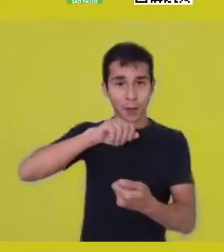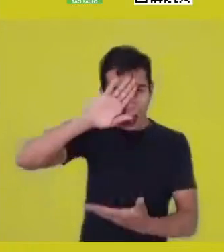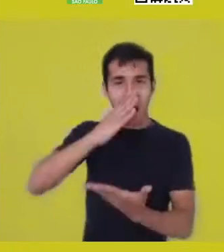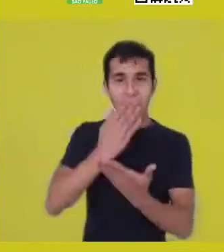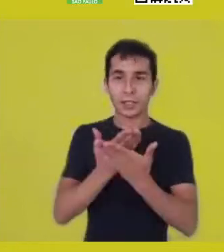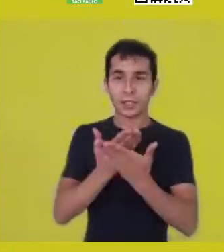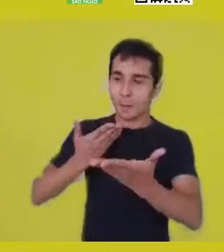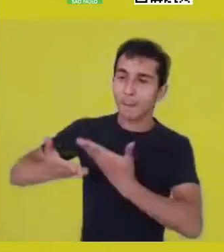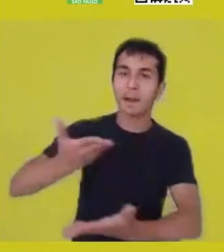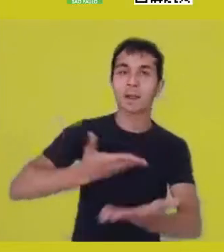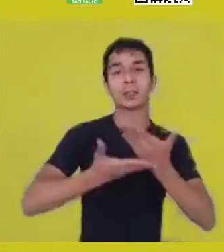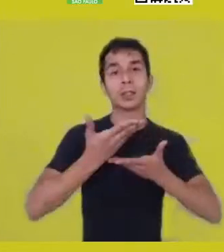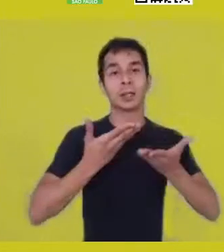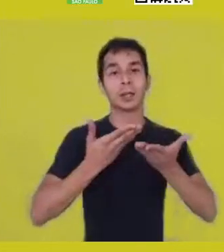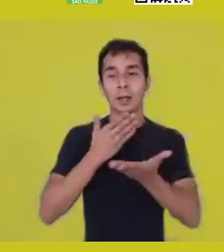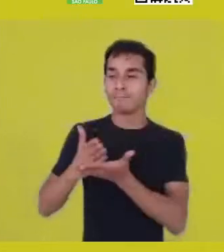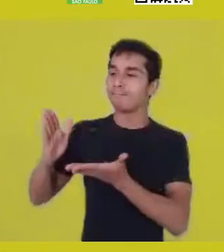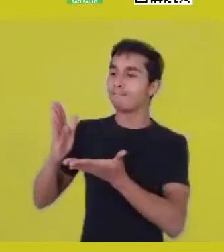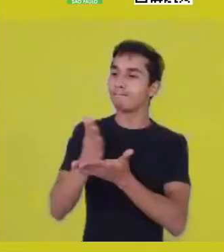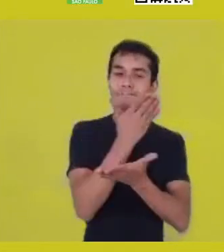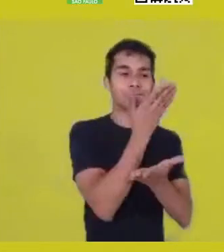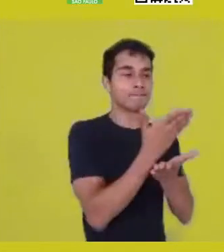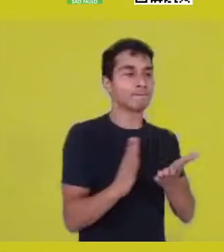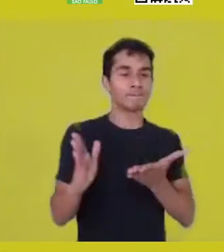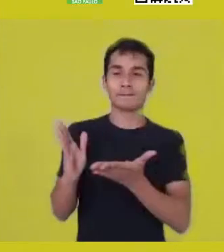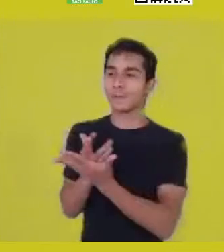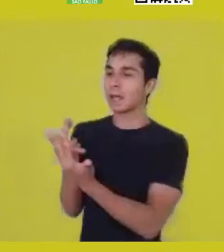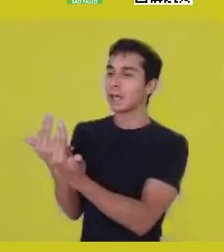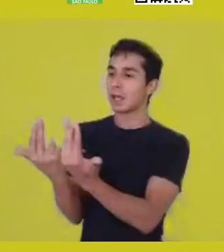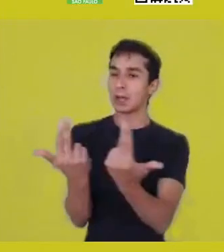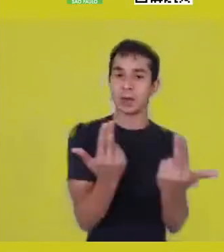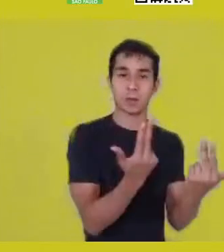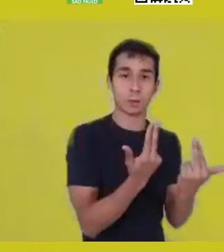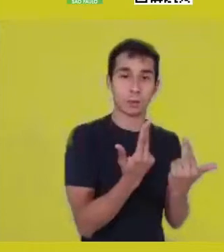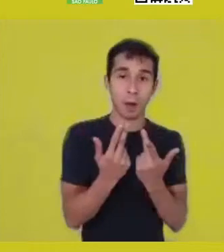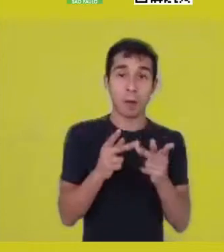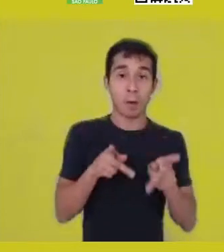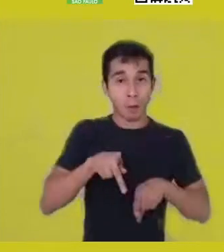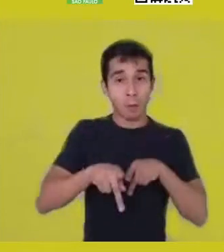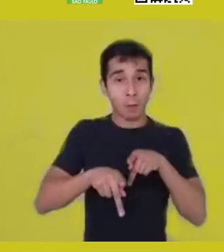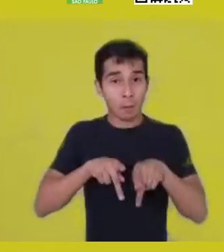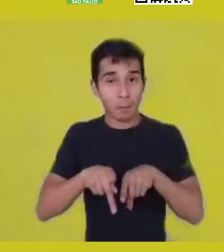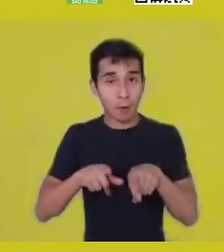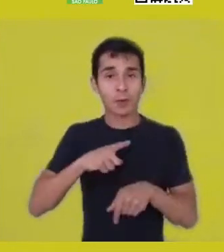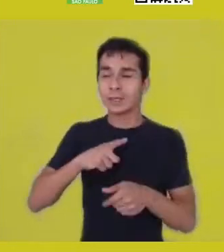of a body that sees itself as sharing, this body that is a territory